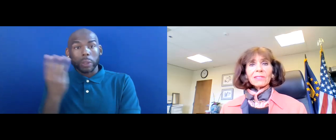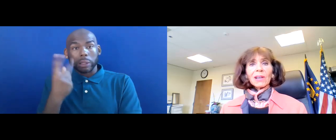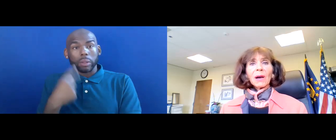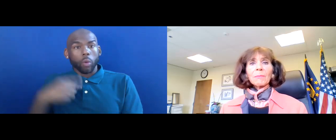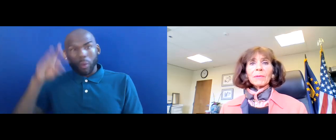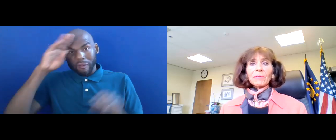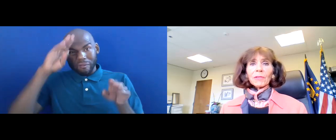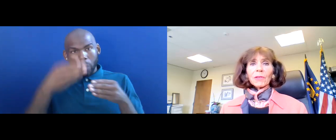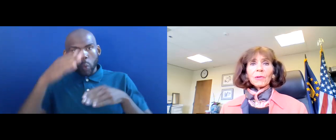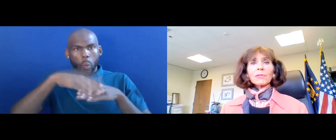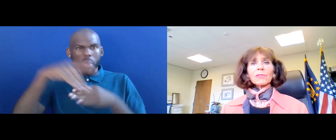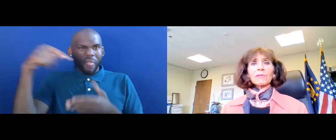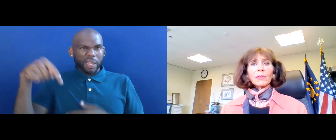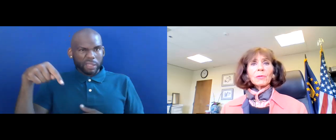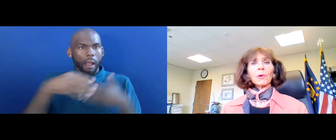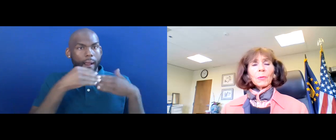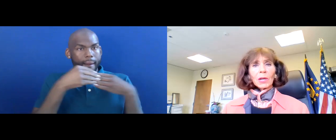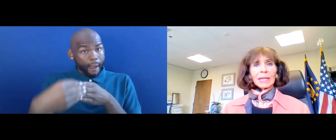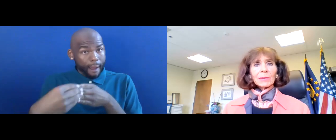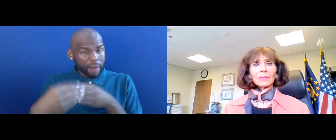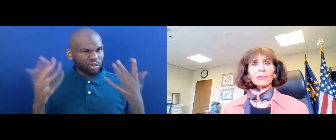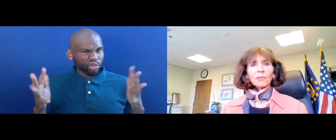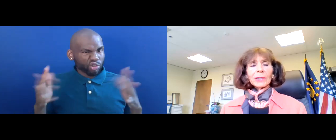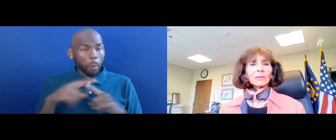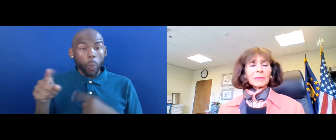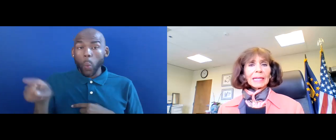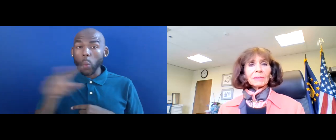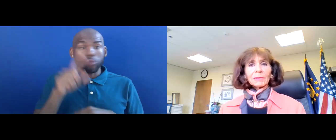BUT FOR THOSE WHO WERE NOT ABLE TO JOIN OR WOULD LIKE A